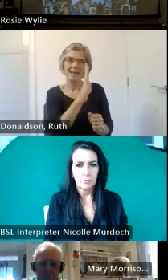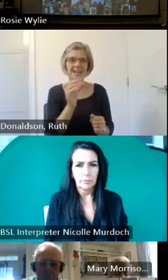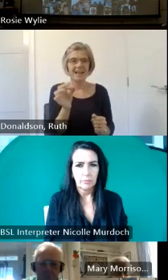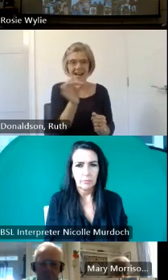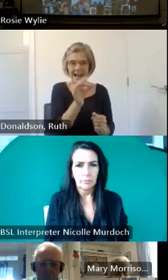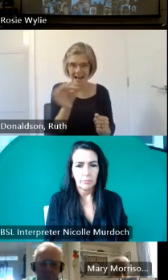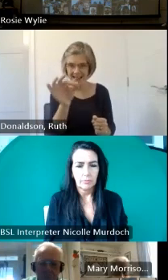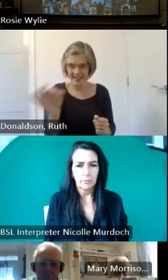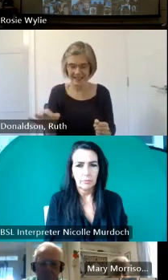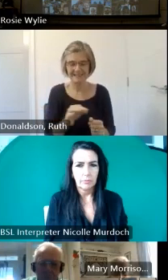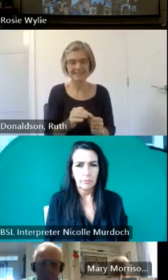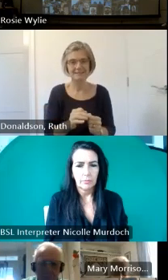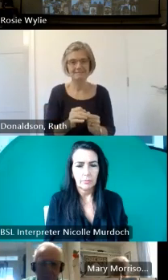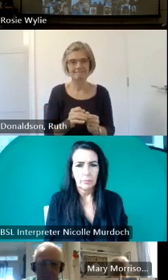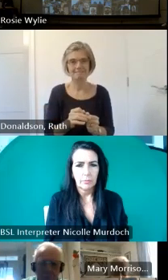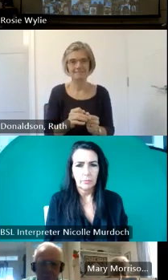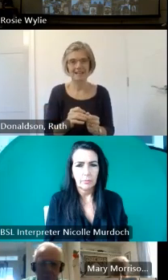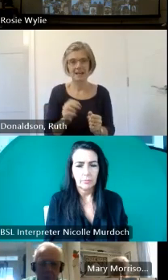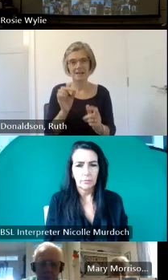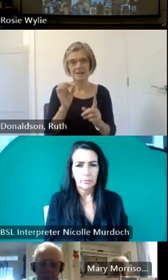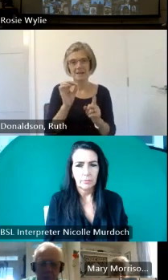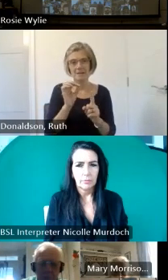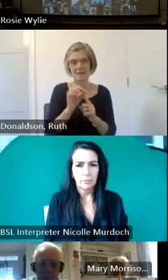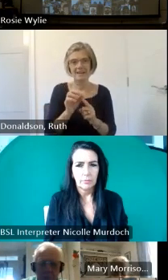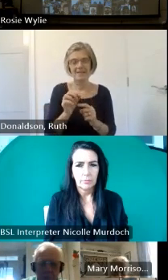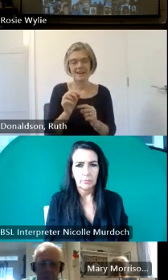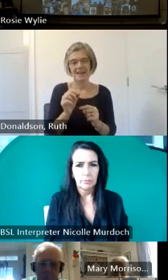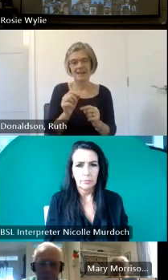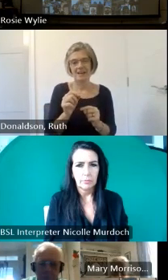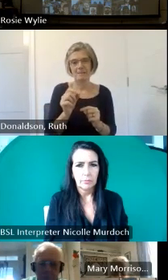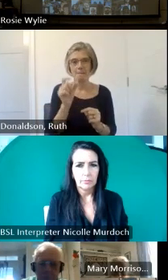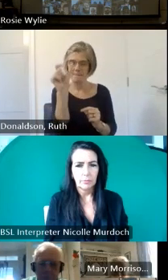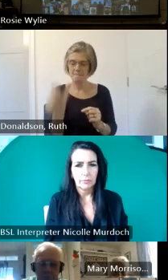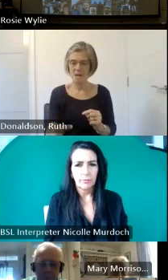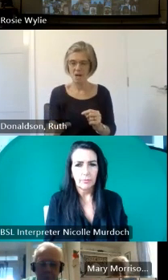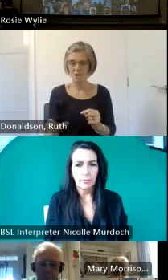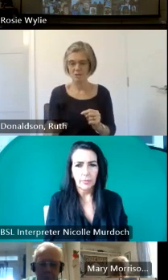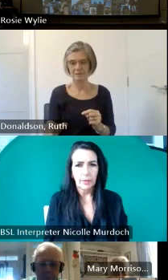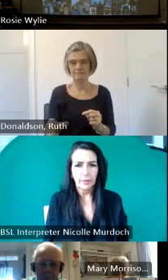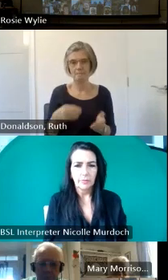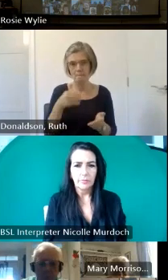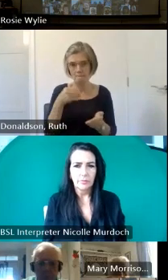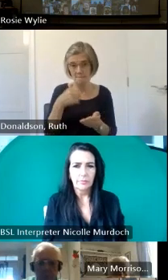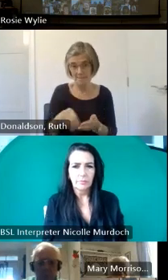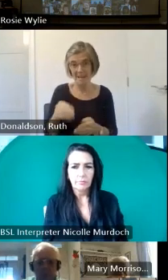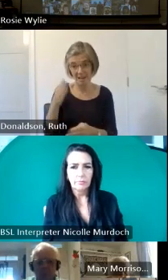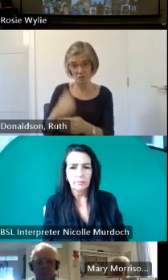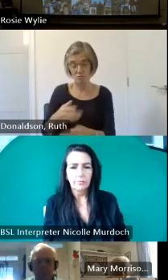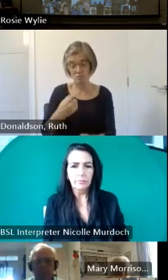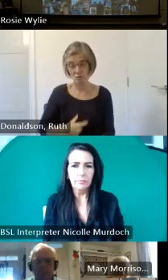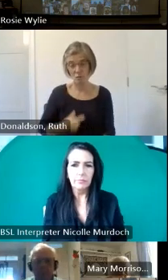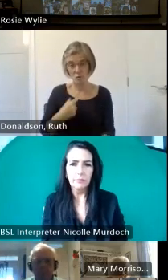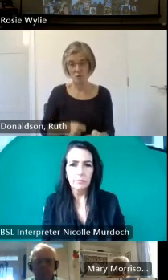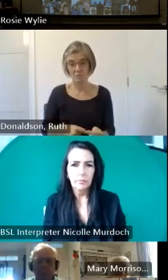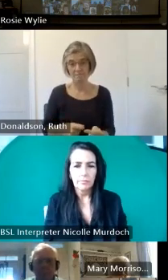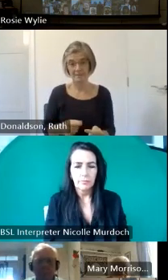for each area H this was a paid position the gatherers were tasked with working with